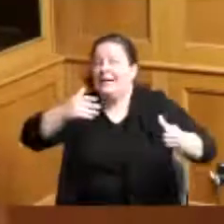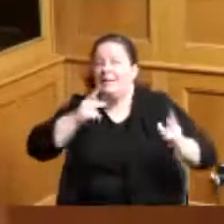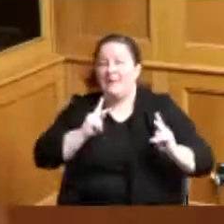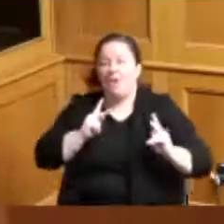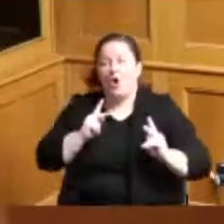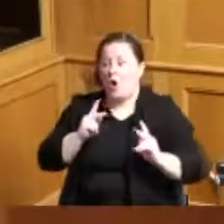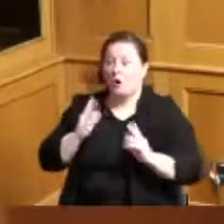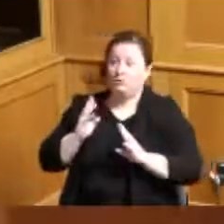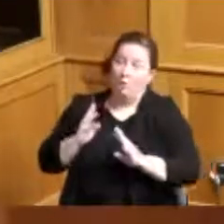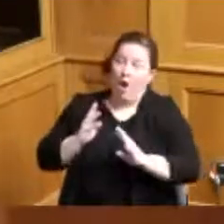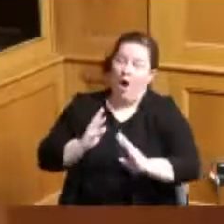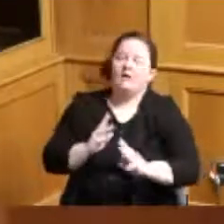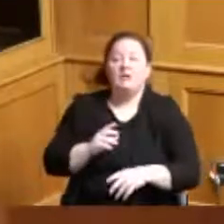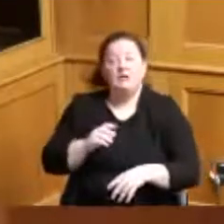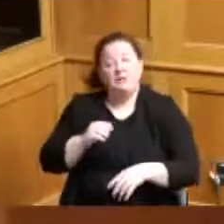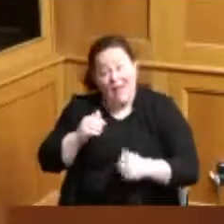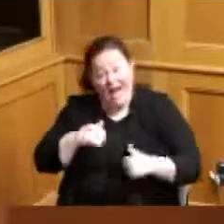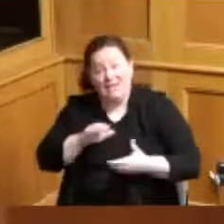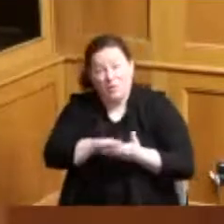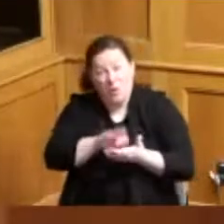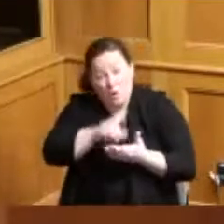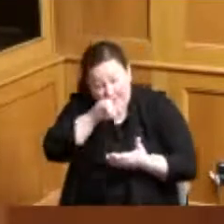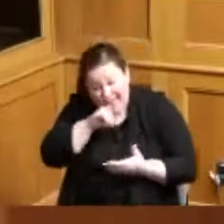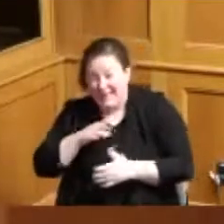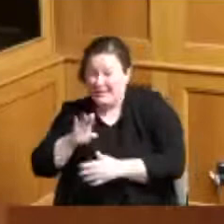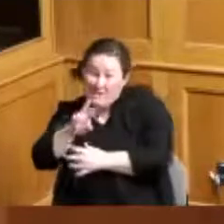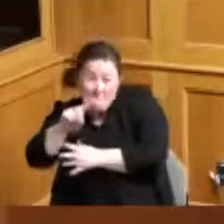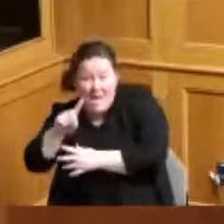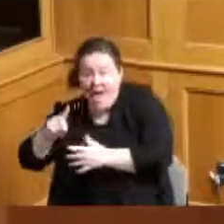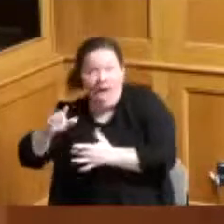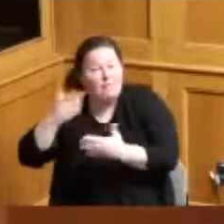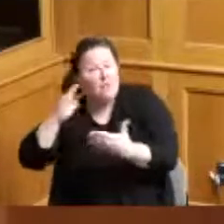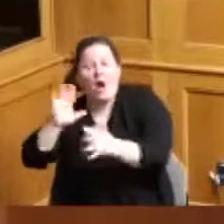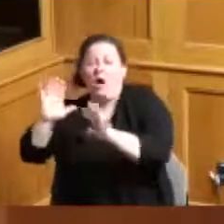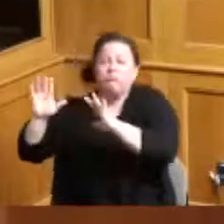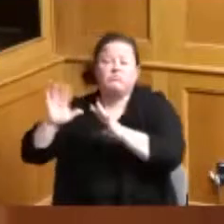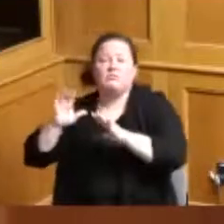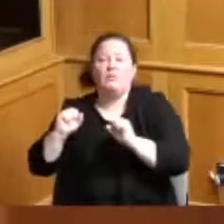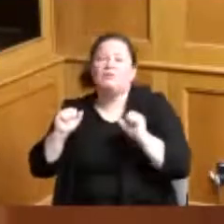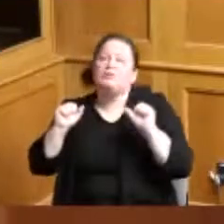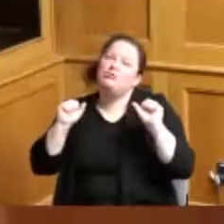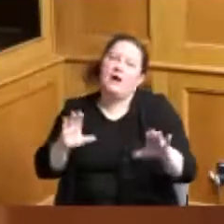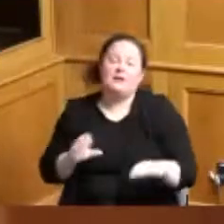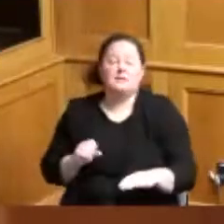it was really fun so thank you to them for the constant reminder that we are home to Presidents